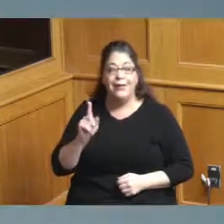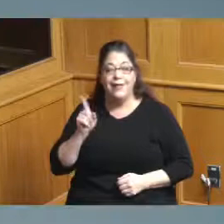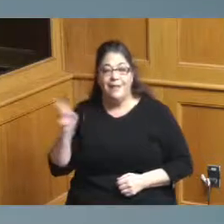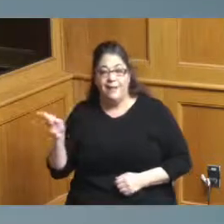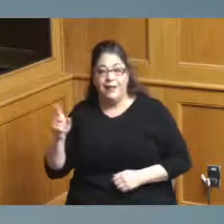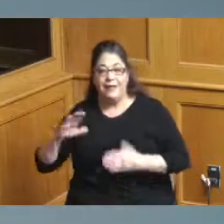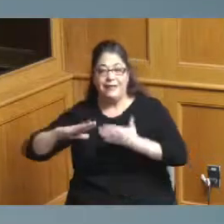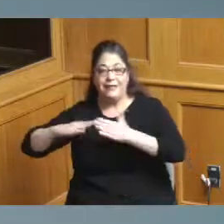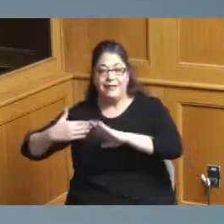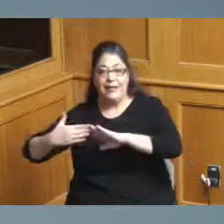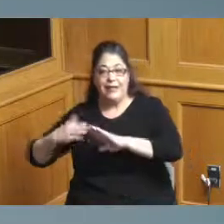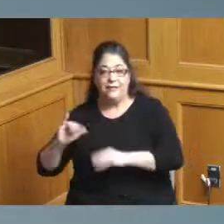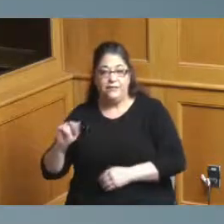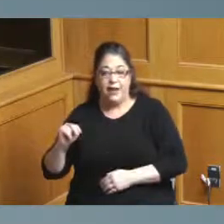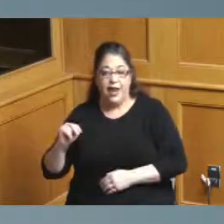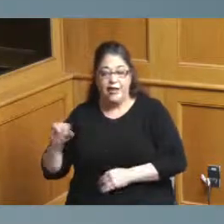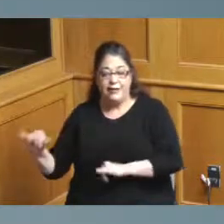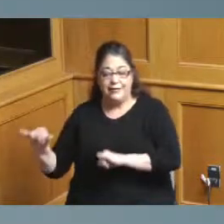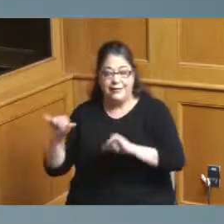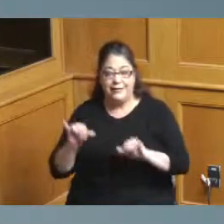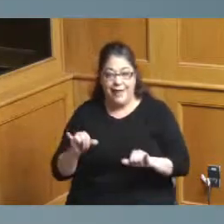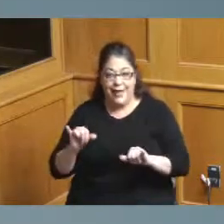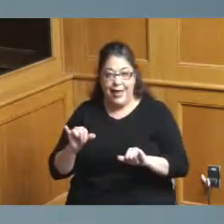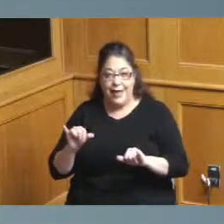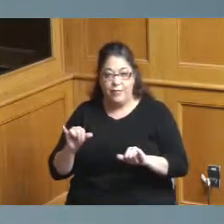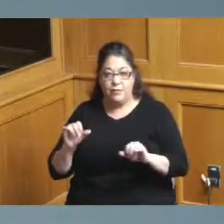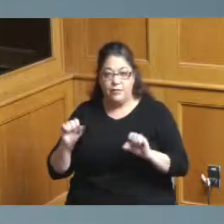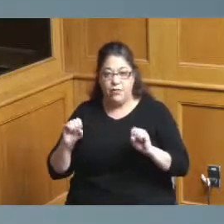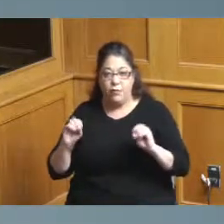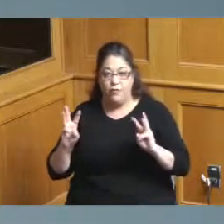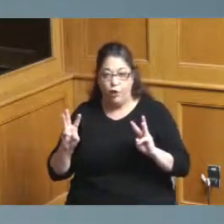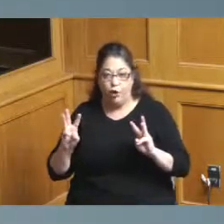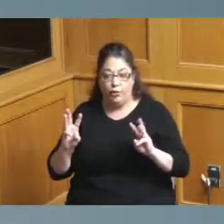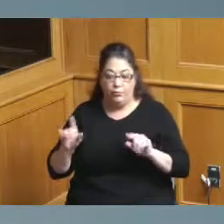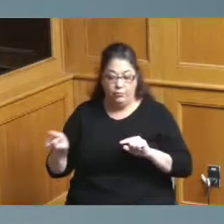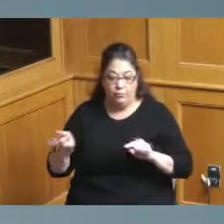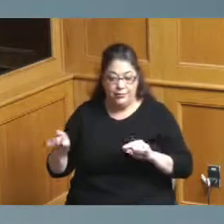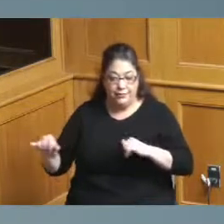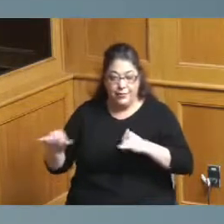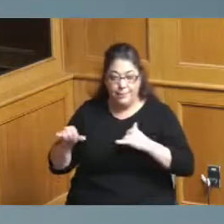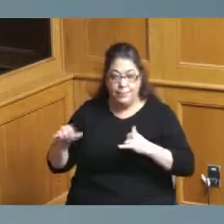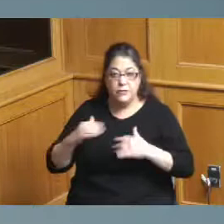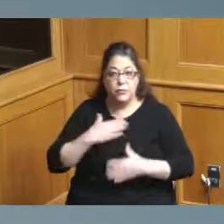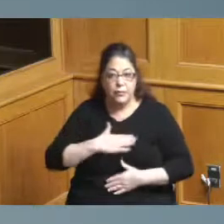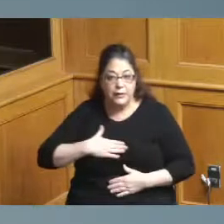their with their motion as well so I would just ask the Board that if there are any